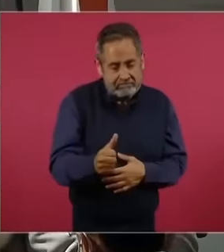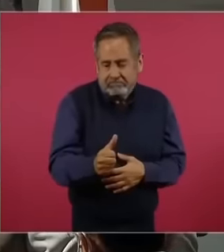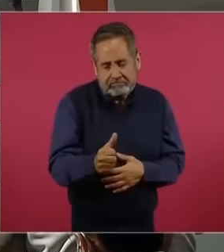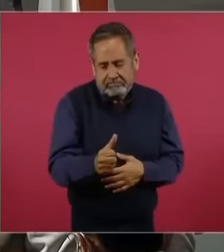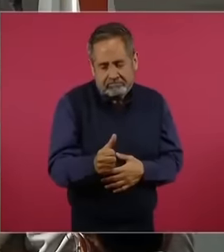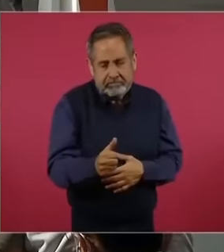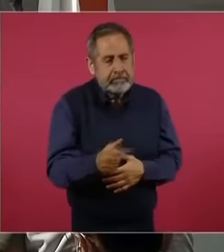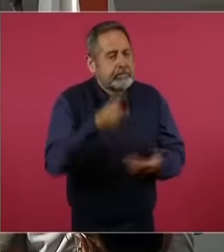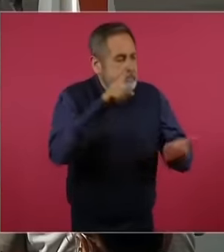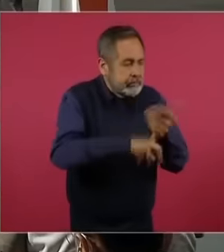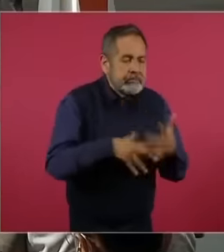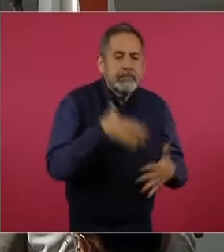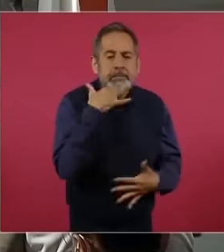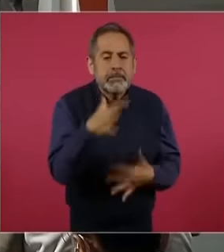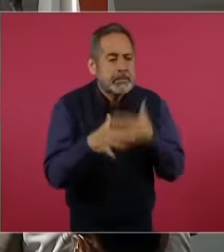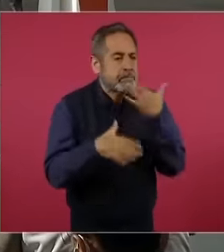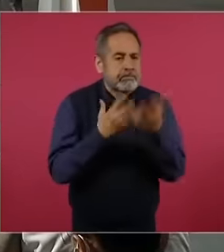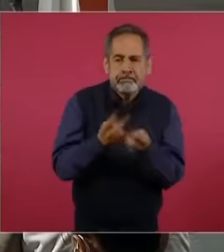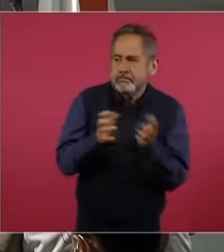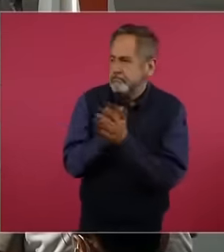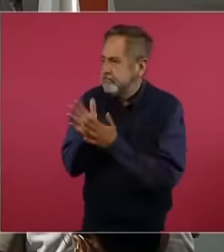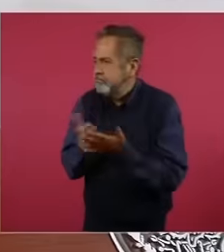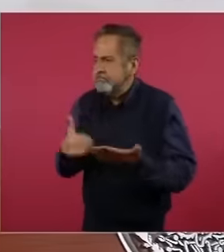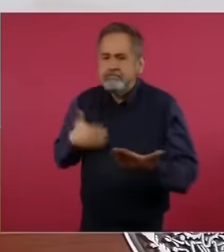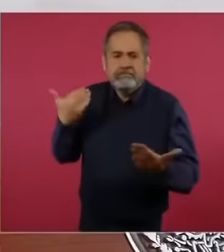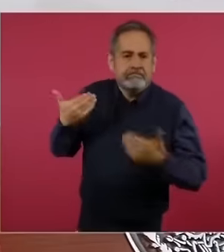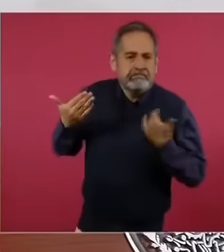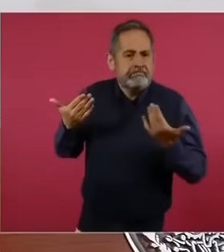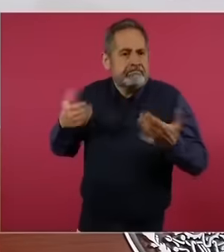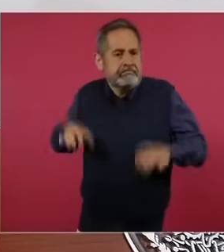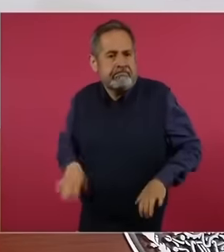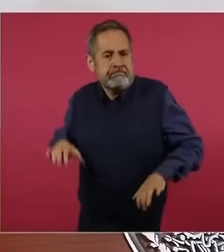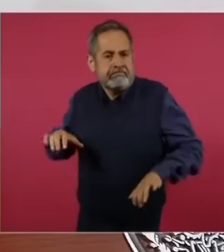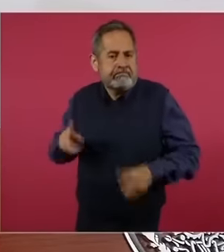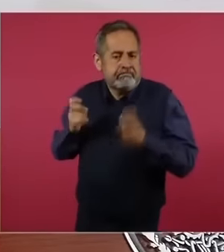corrupt and conservatism.